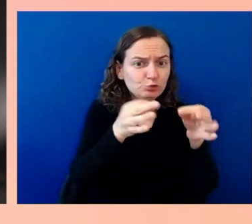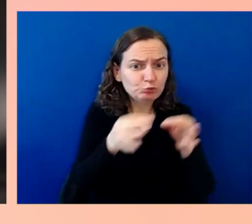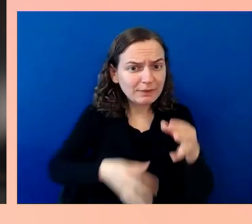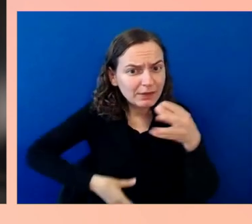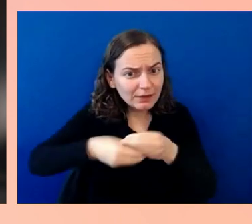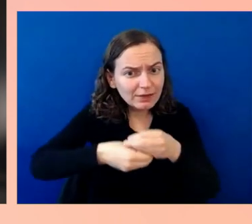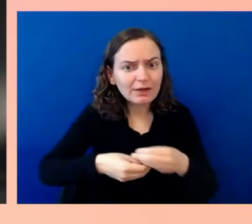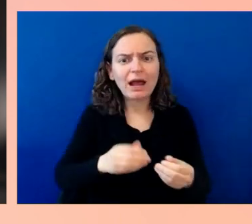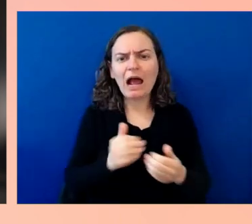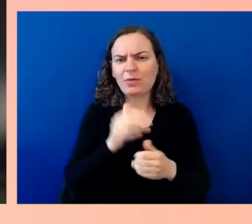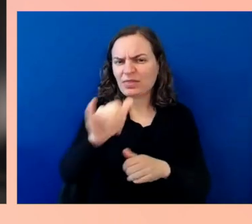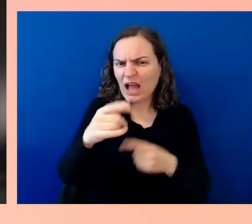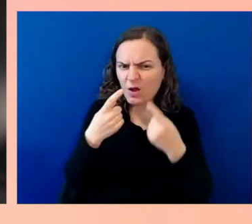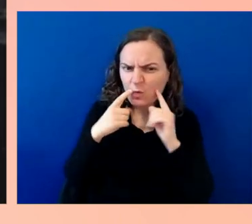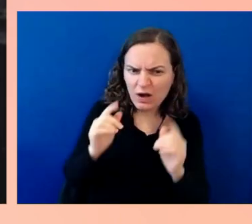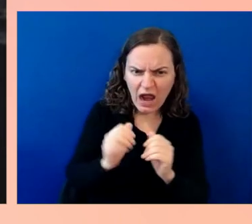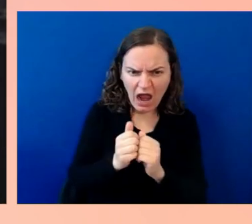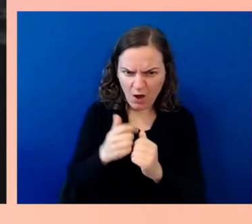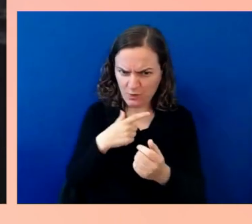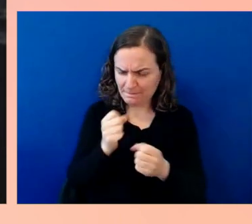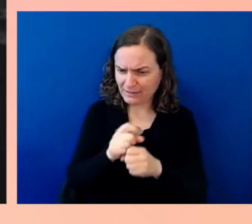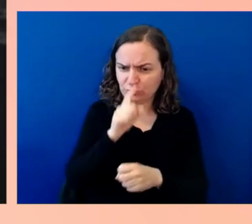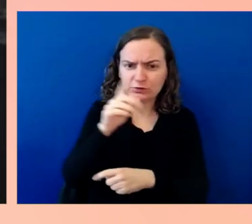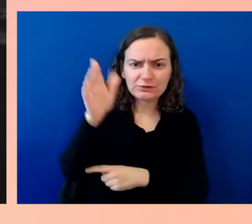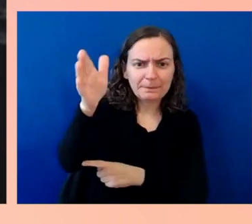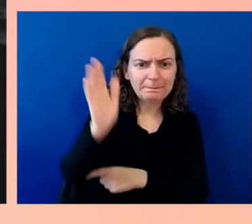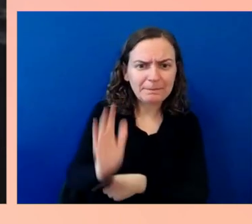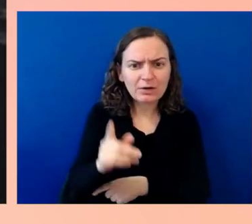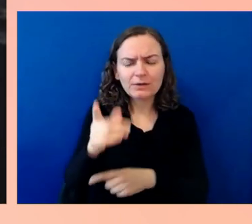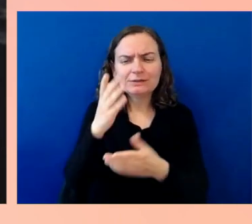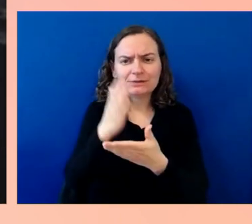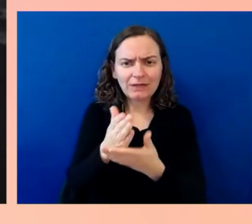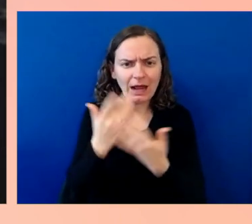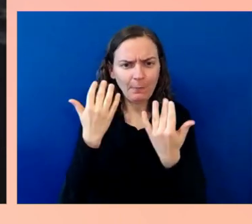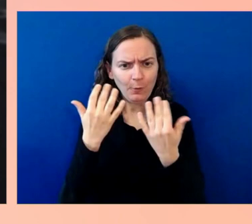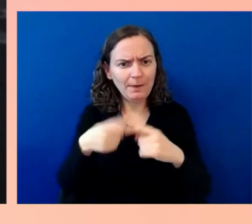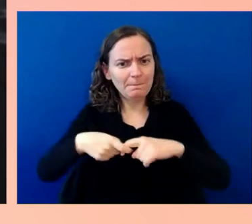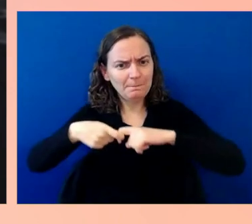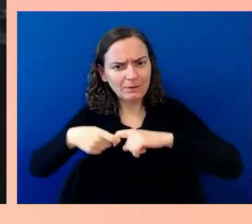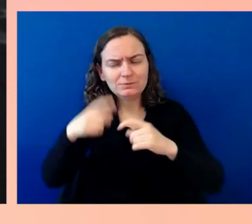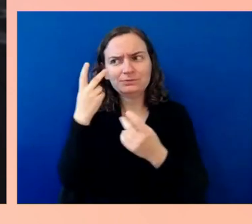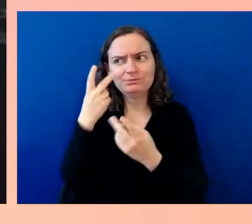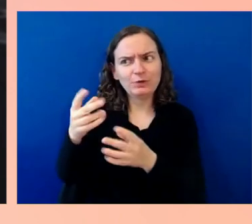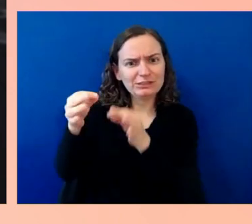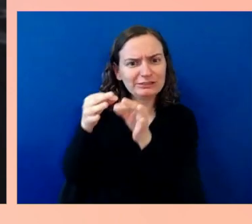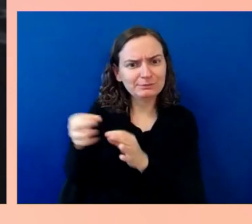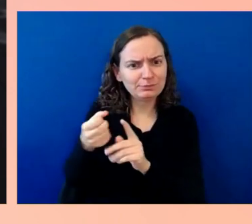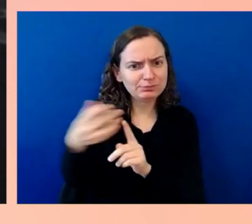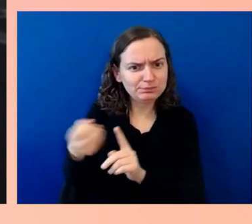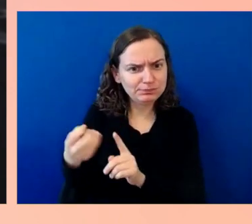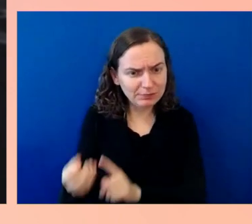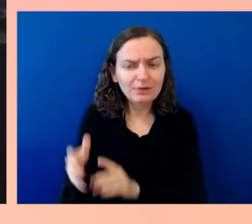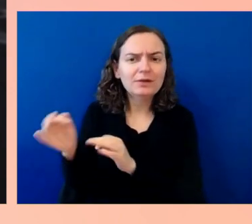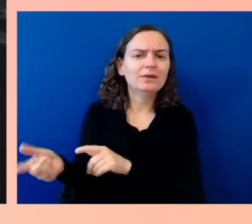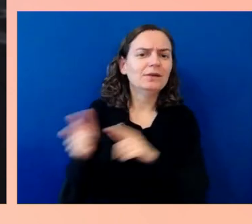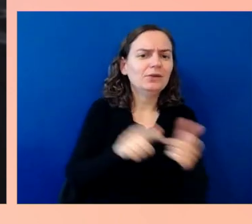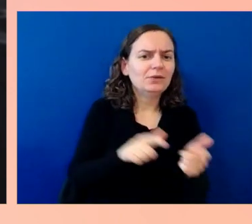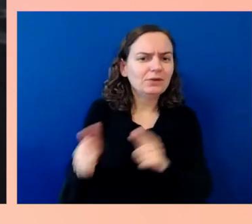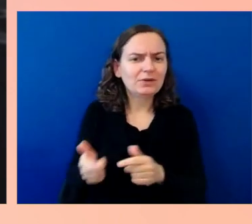those descriptions, or how is all of that going to work together? Then of course, we evolved and got into just audio descriptions and